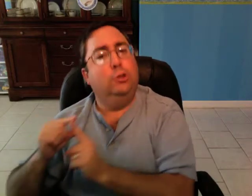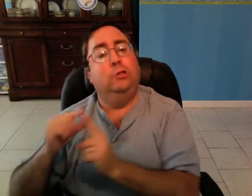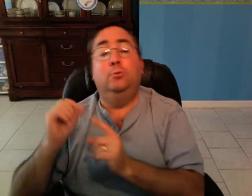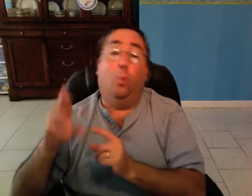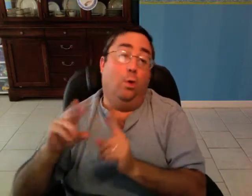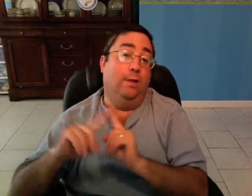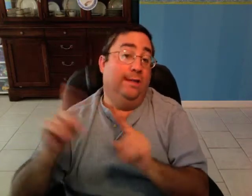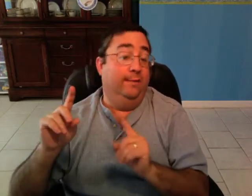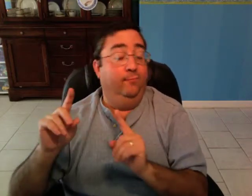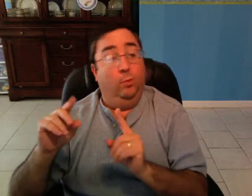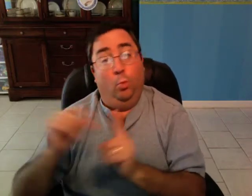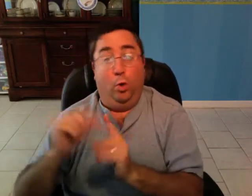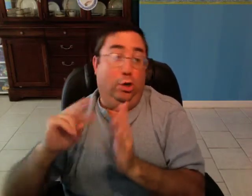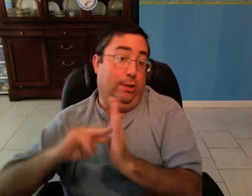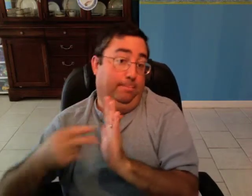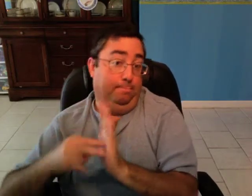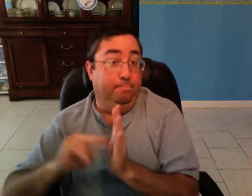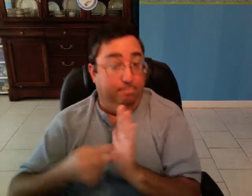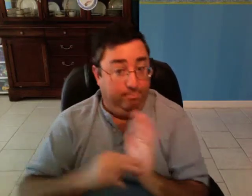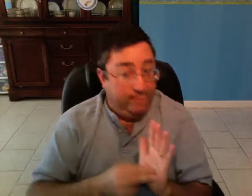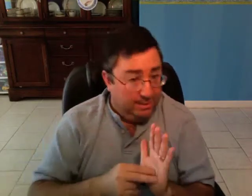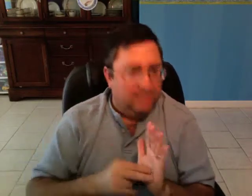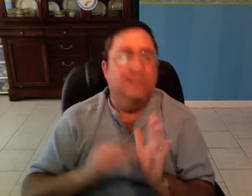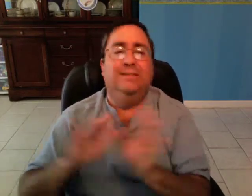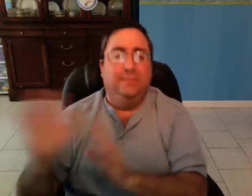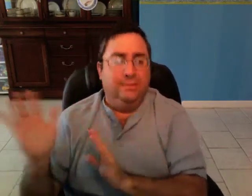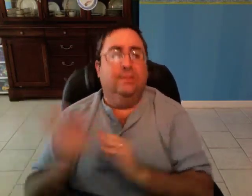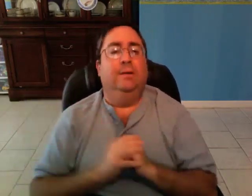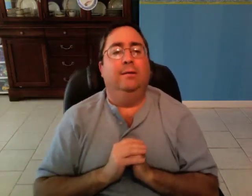or interpreting the world differently.